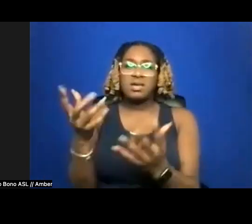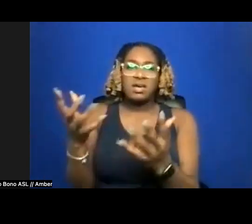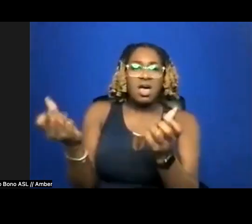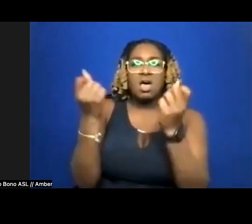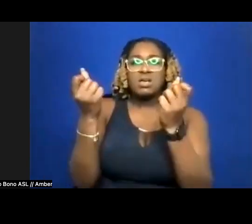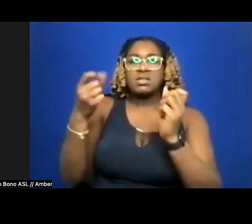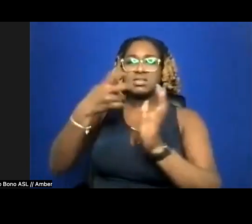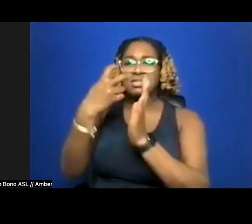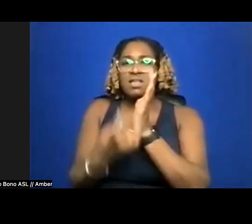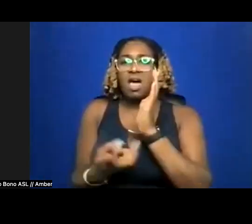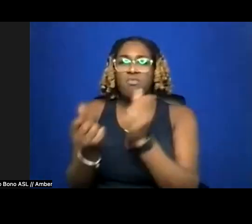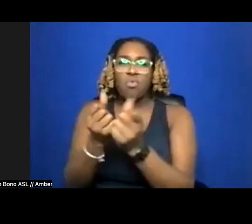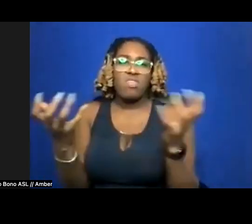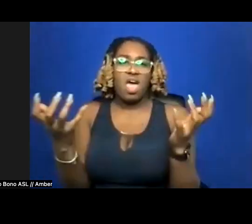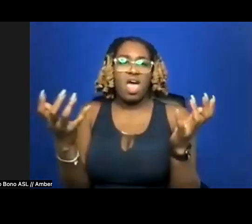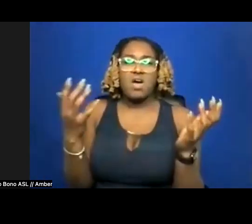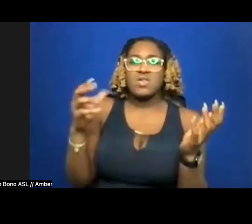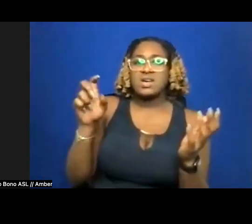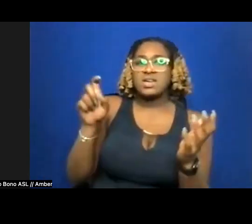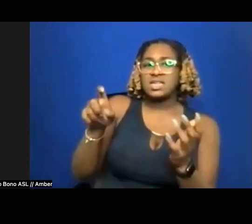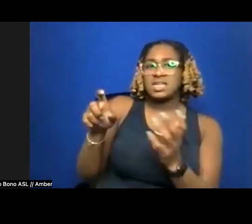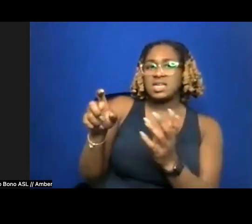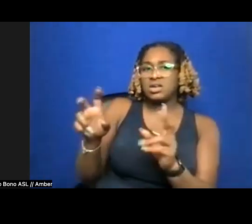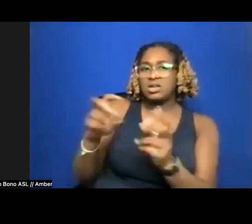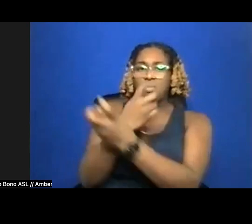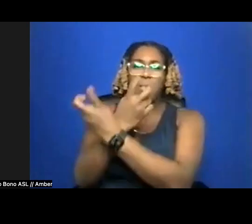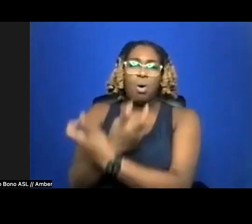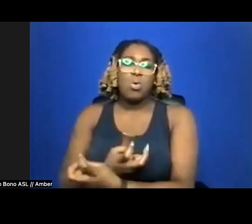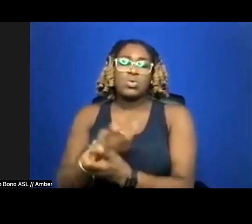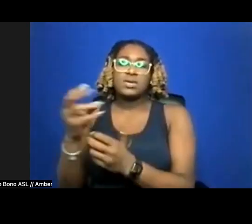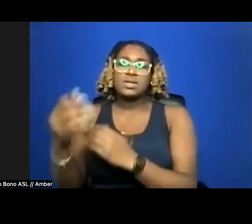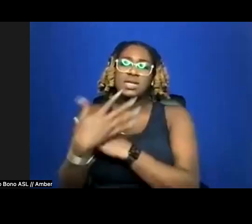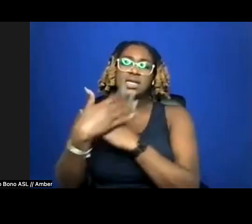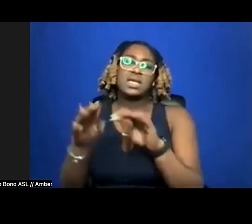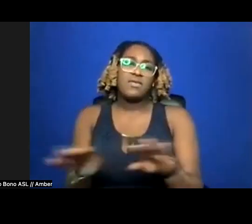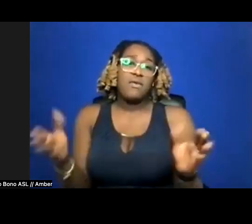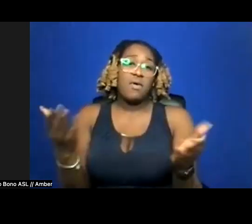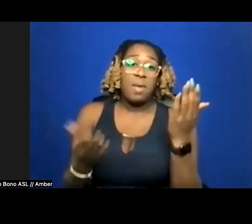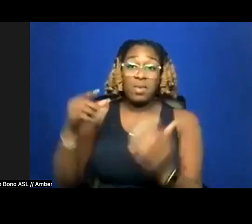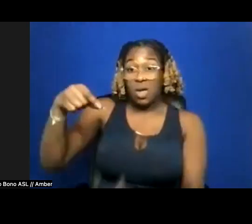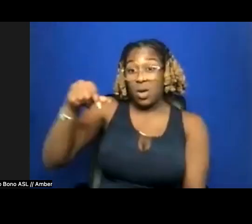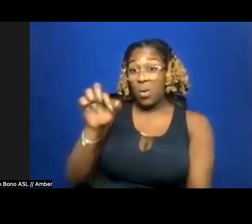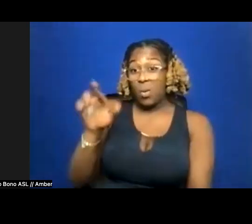net bones from the sea floor, and sure, maybe, this is a queer poem, maybe the ocean is mommy